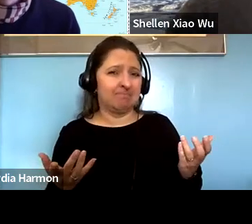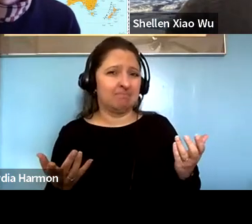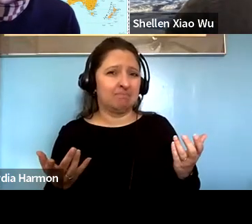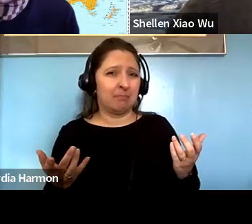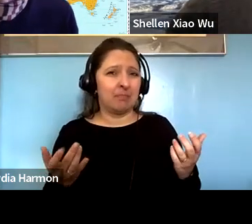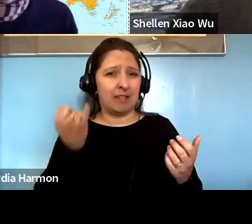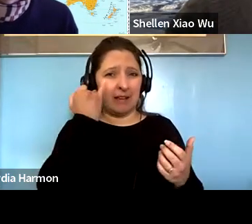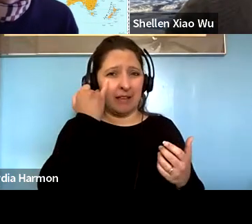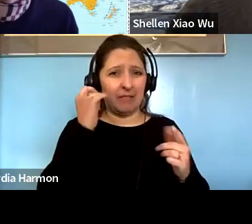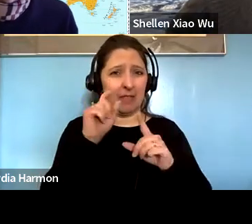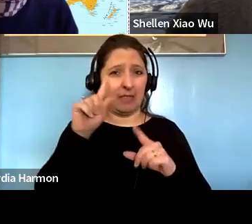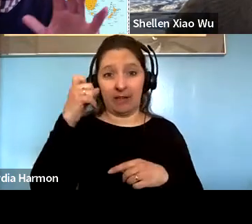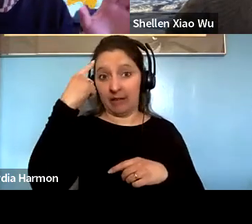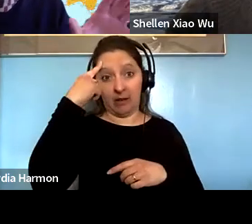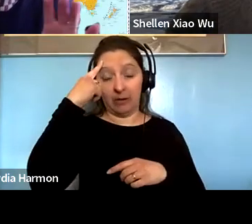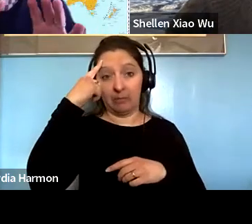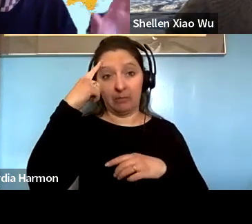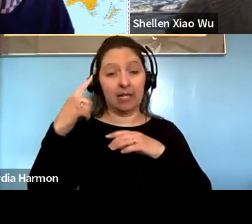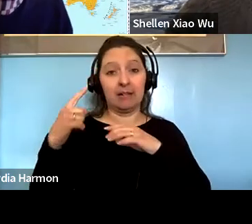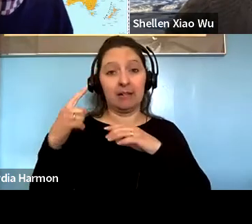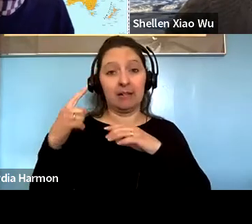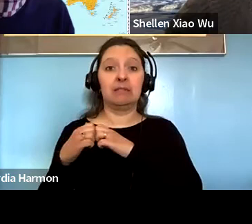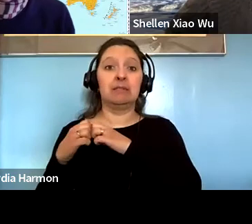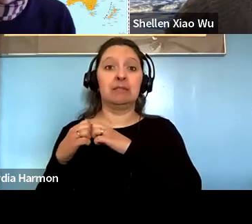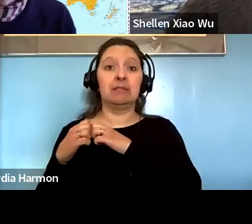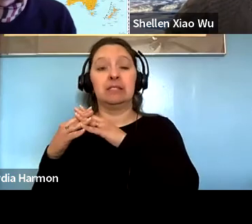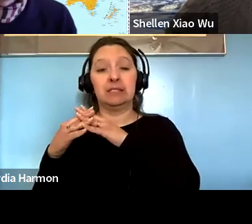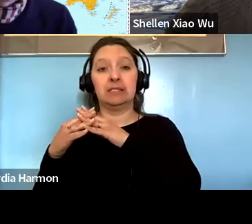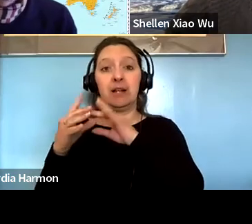Paul Gellert: The government is allied with the USA in broader terms that.